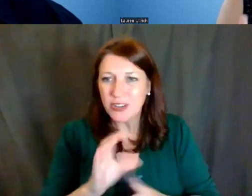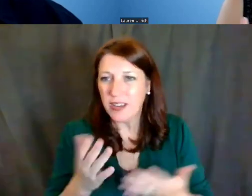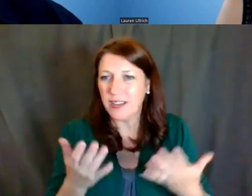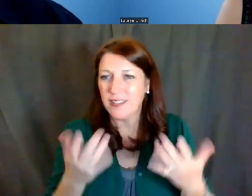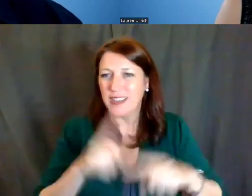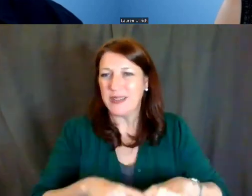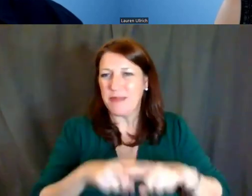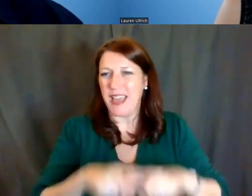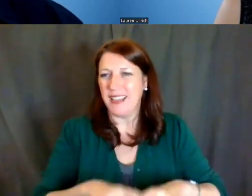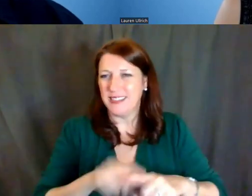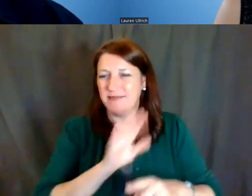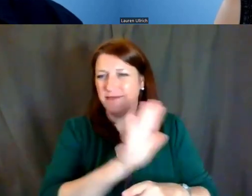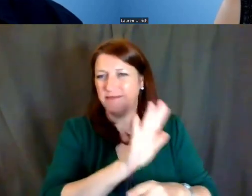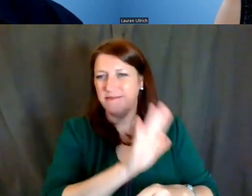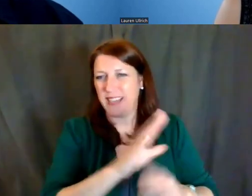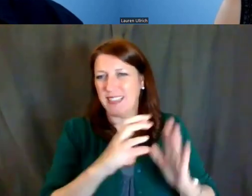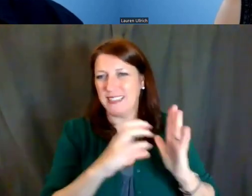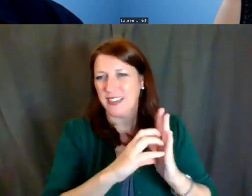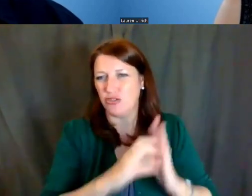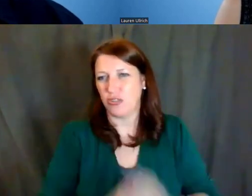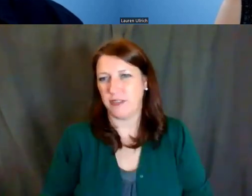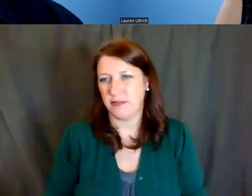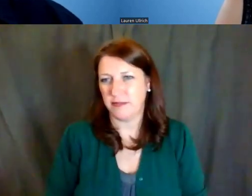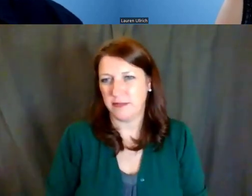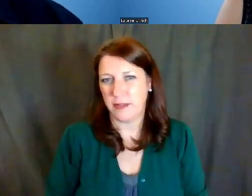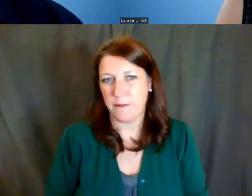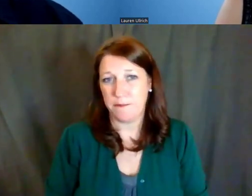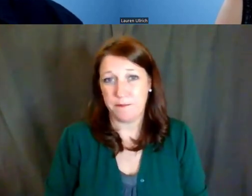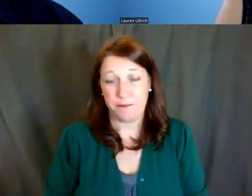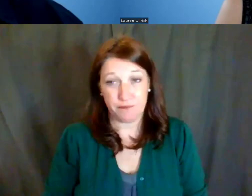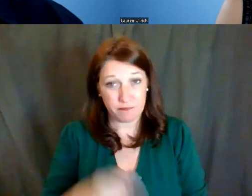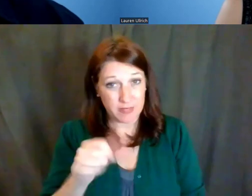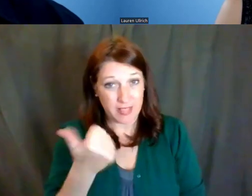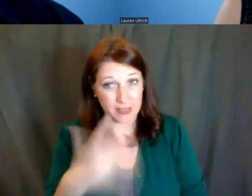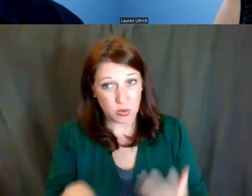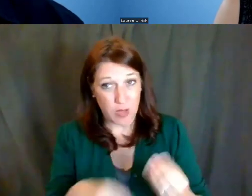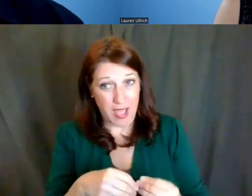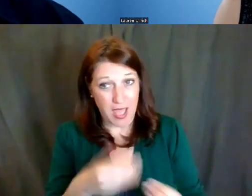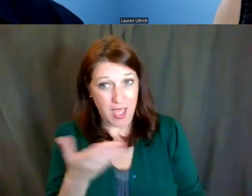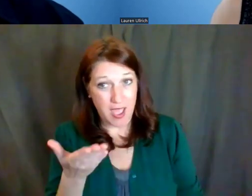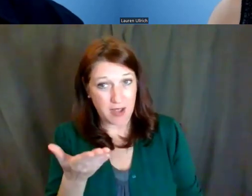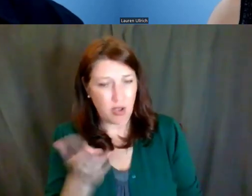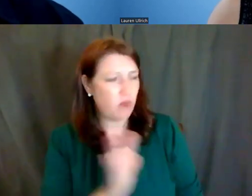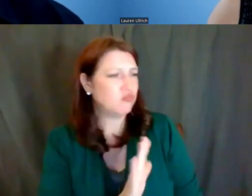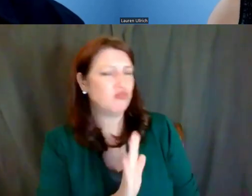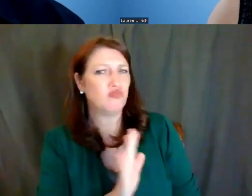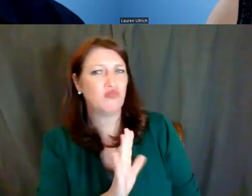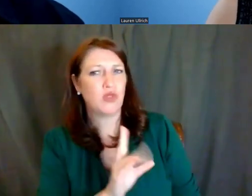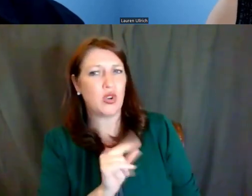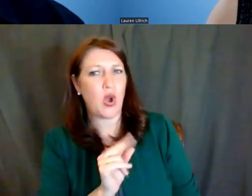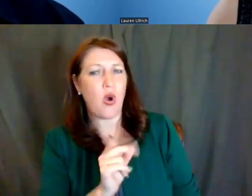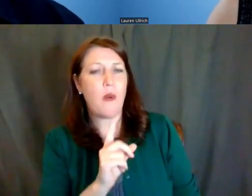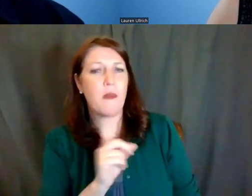in that section. Lisa, did you want to add anything? Lisa Evans: No, just that this is the reason